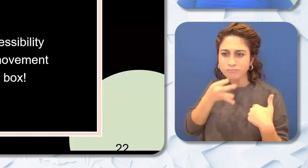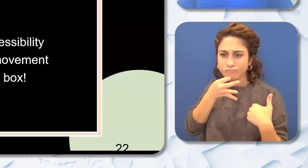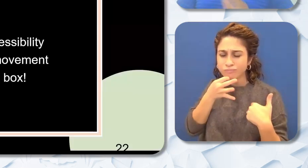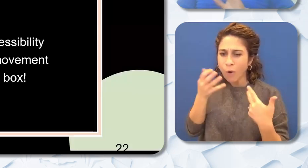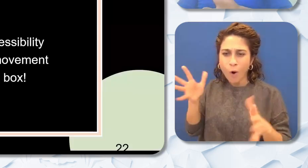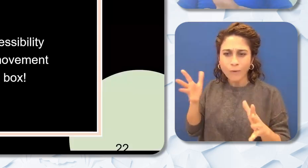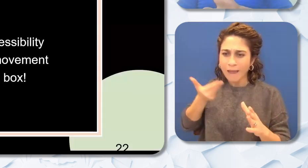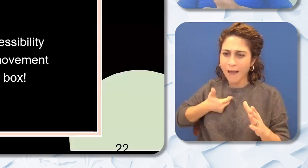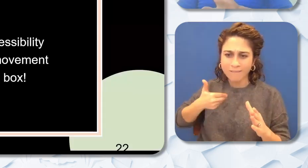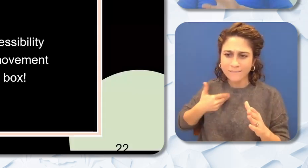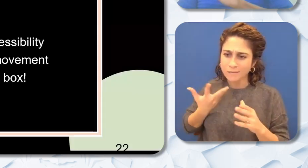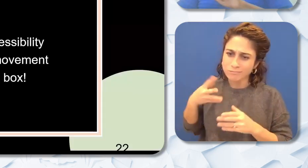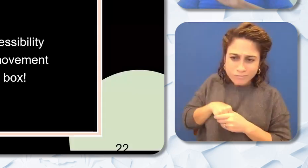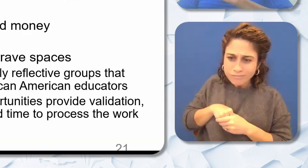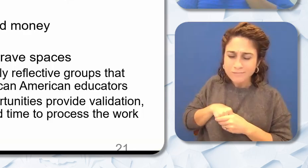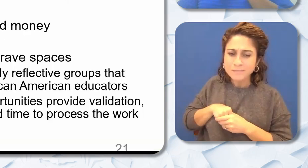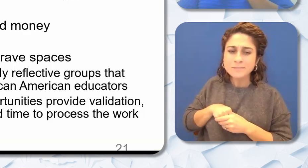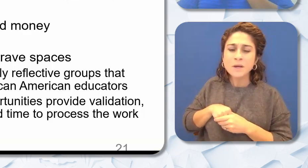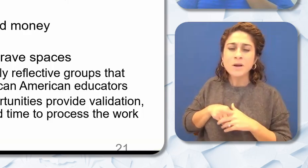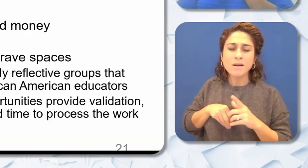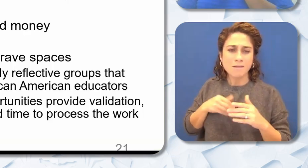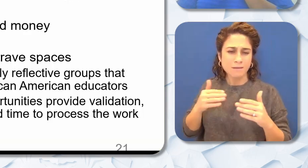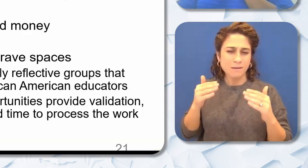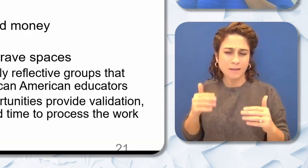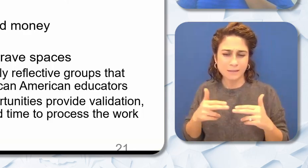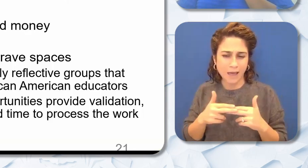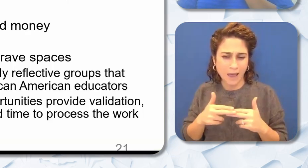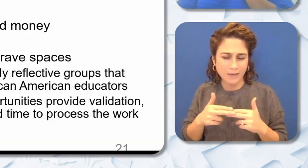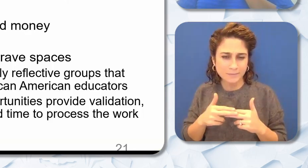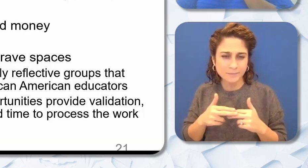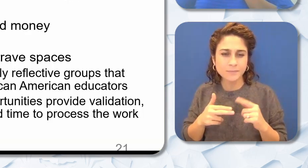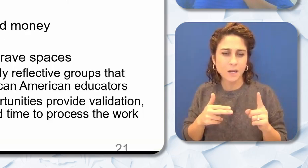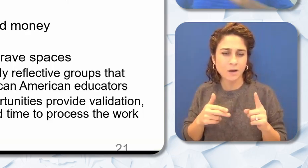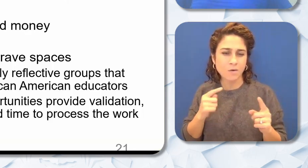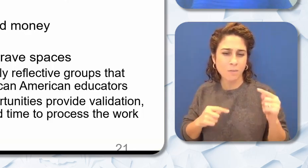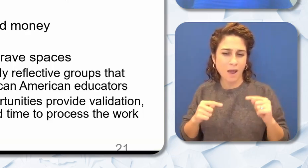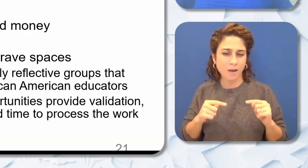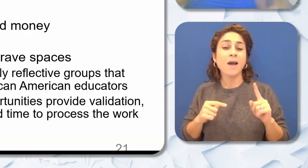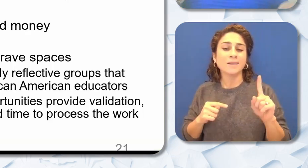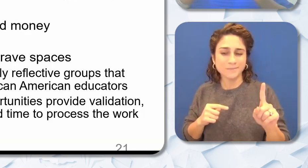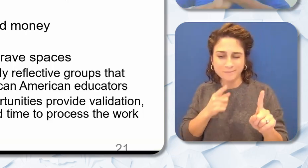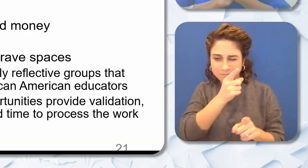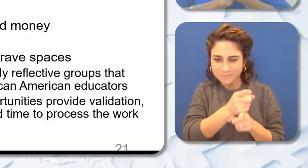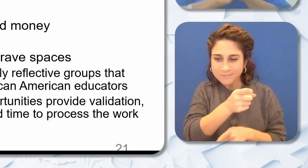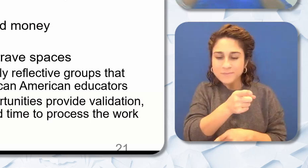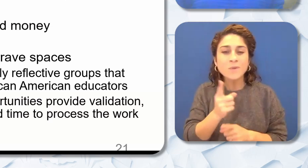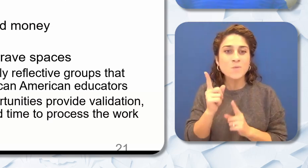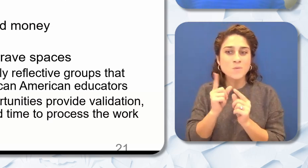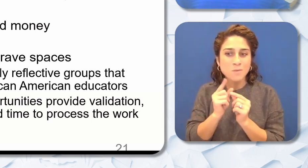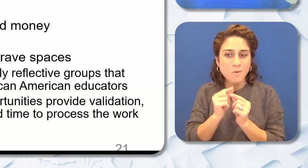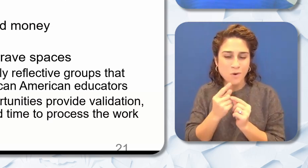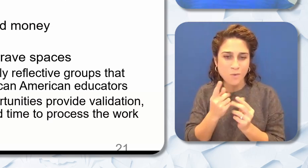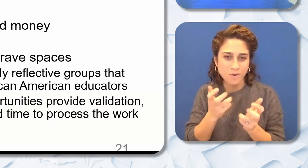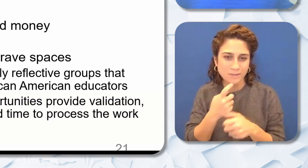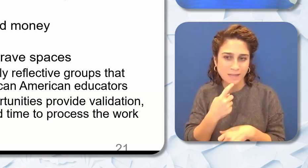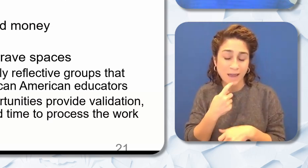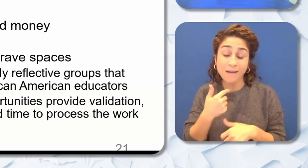oh I'm sorry not yet. Go back. One other thing I wanted to say. Since I'm a relationship-based